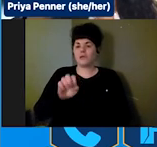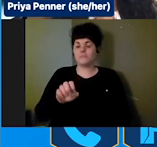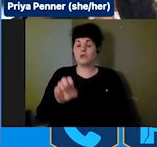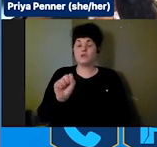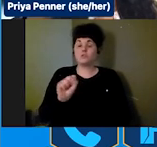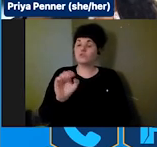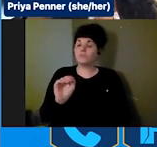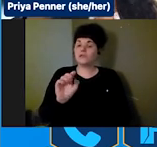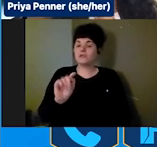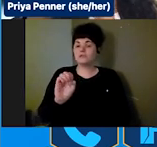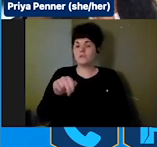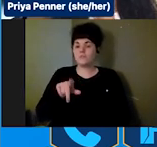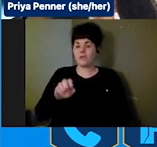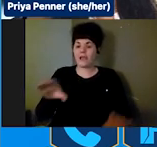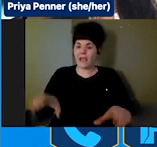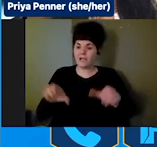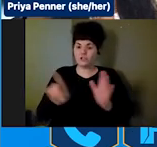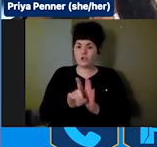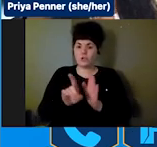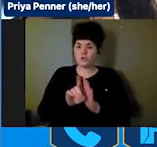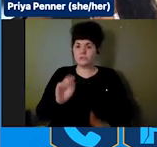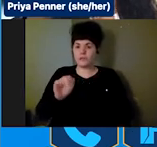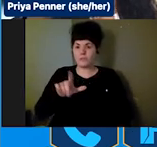template, and press release template, as well as more info